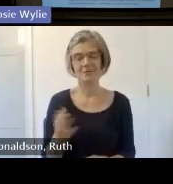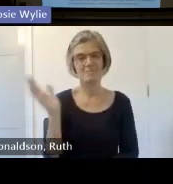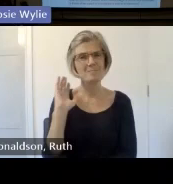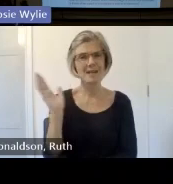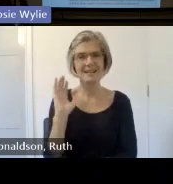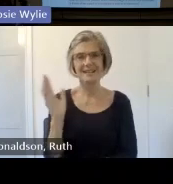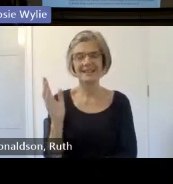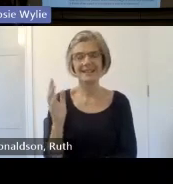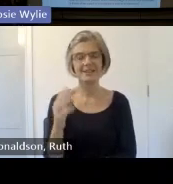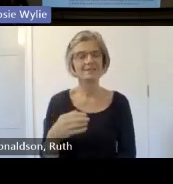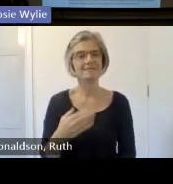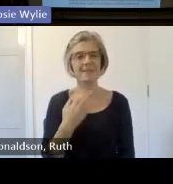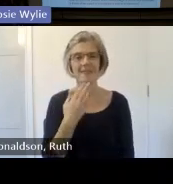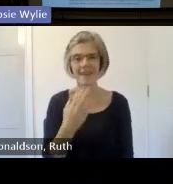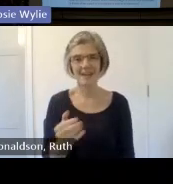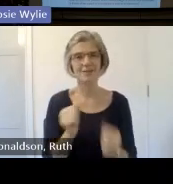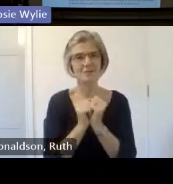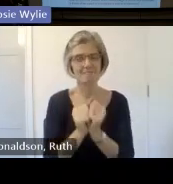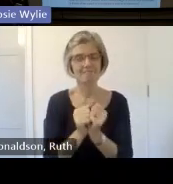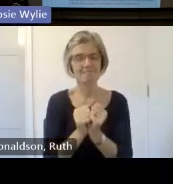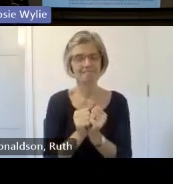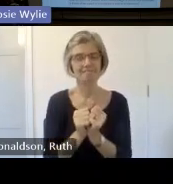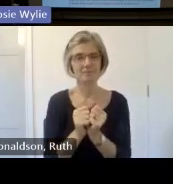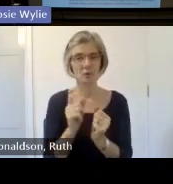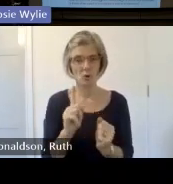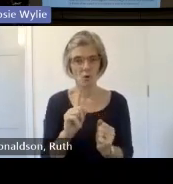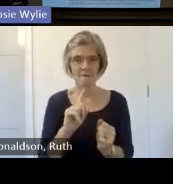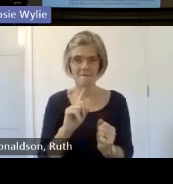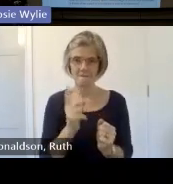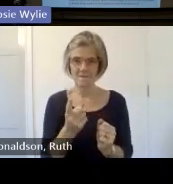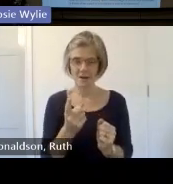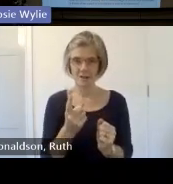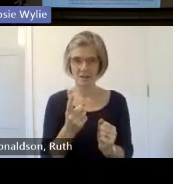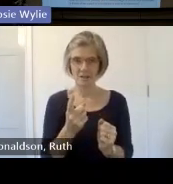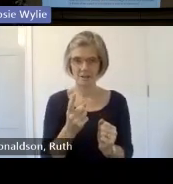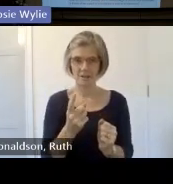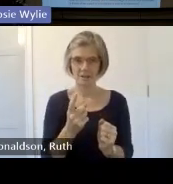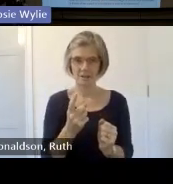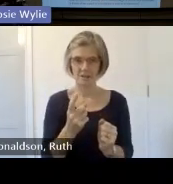we go to slido where there's a few questions coming in I want to go to the teams room oh Round